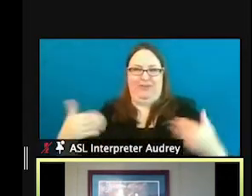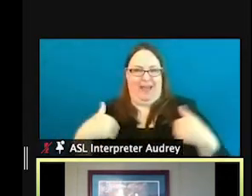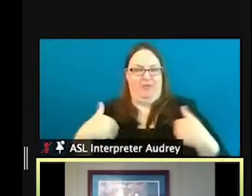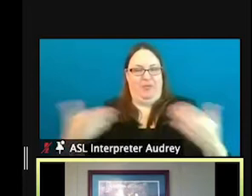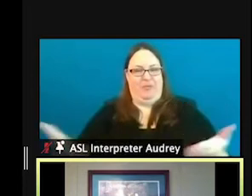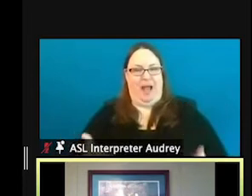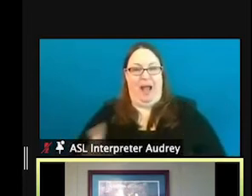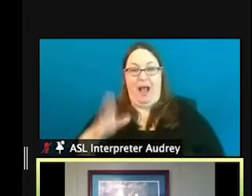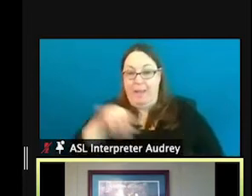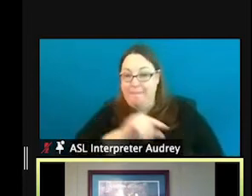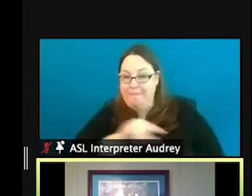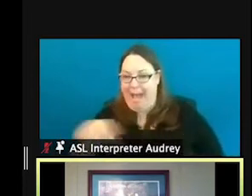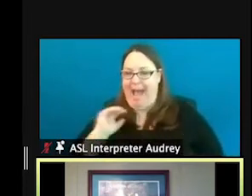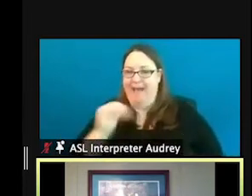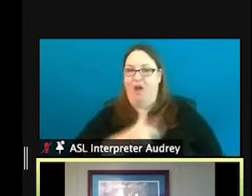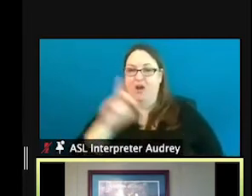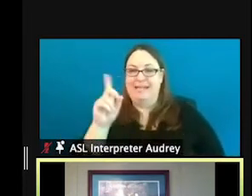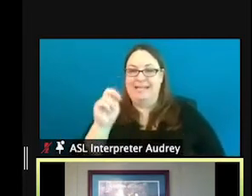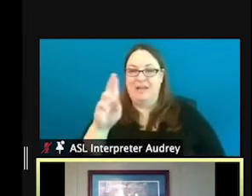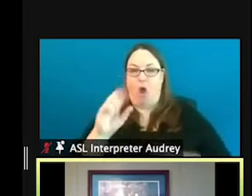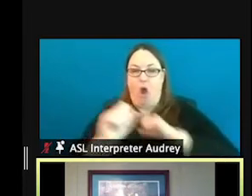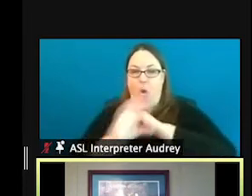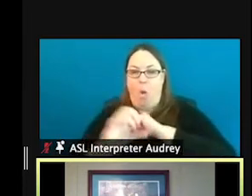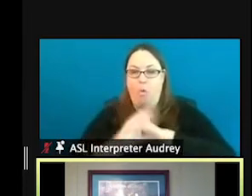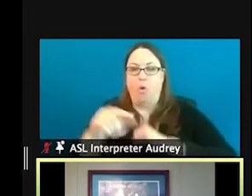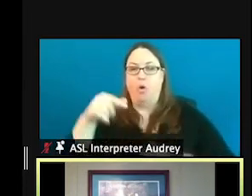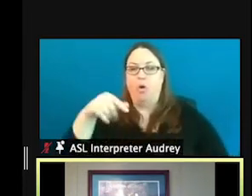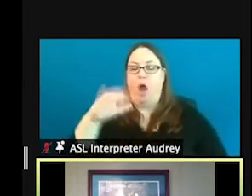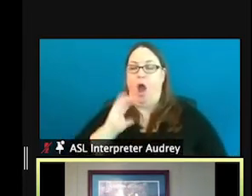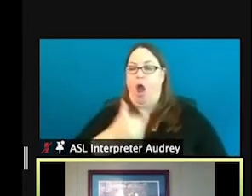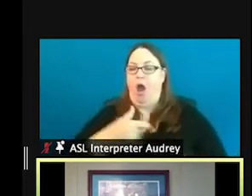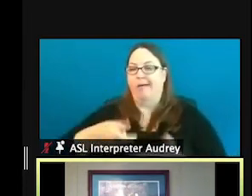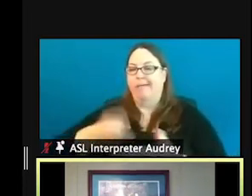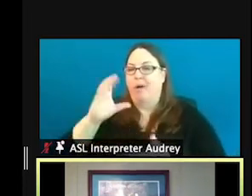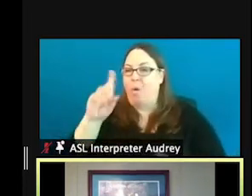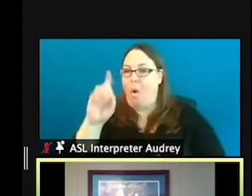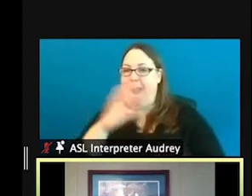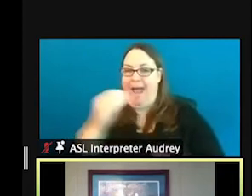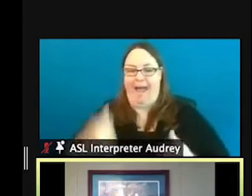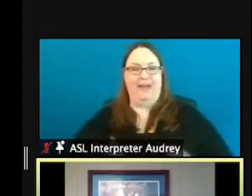Then at the very bottom, we have our DNR logo, QR code and our address Michigan.gov/DNRAccessibility.